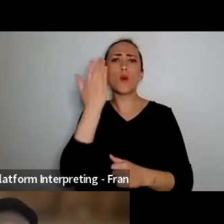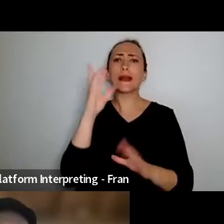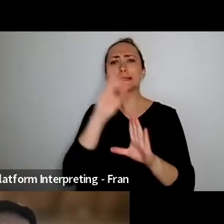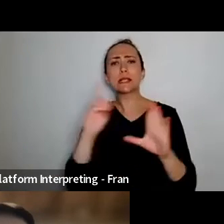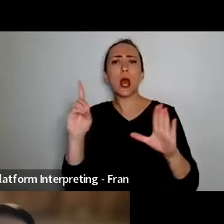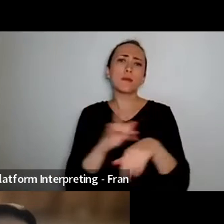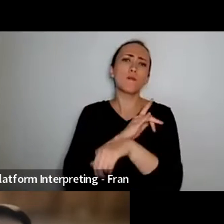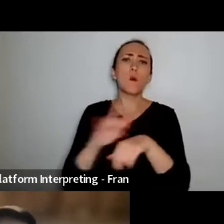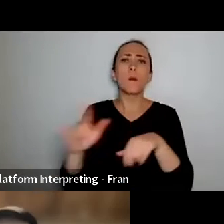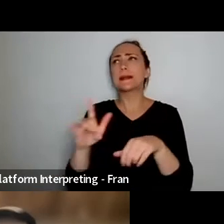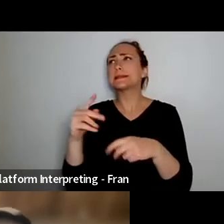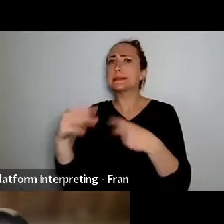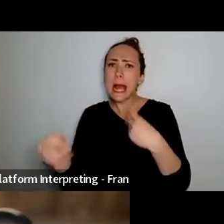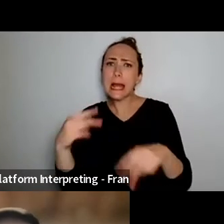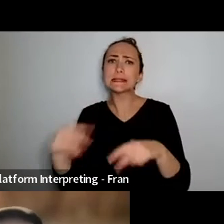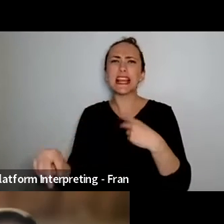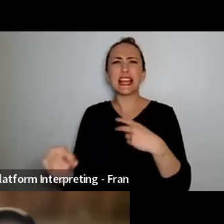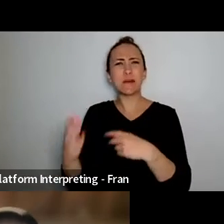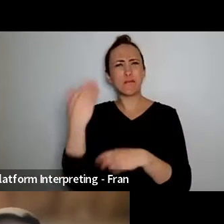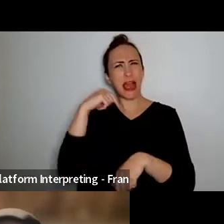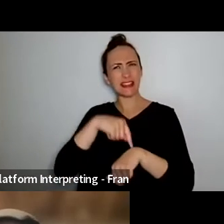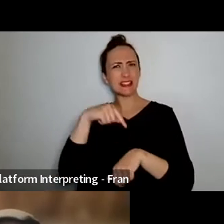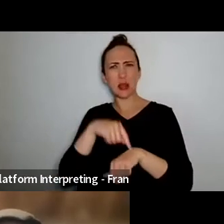I guess being a bit bossy and wanting people to like learn my dance routines